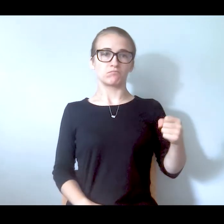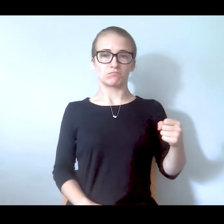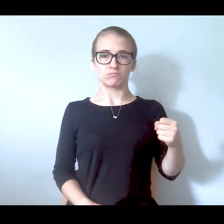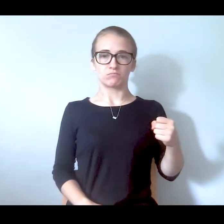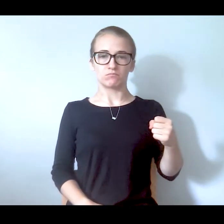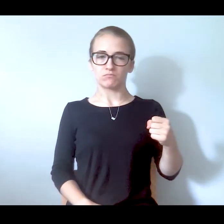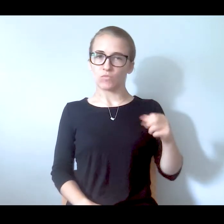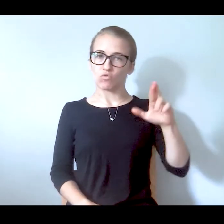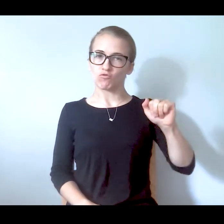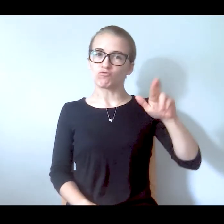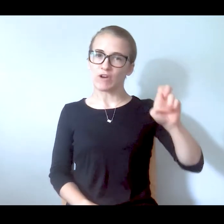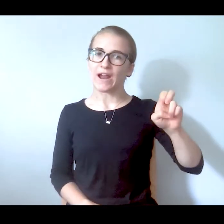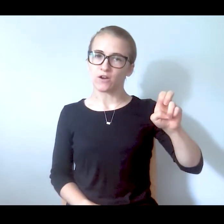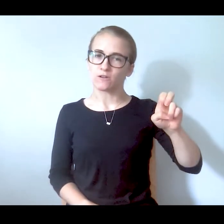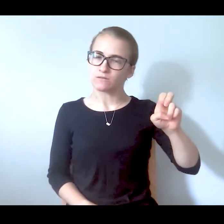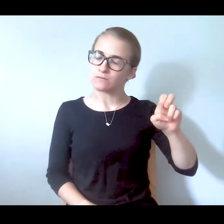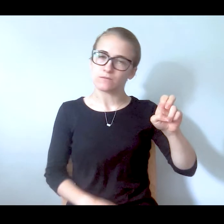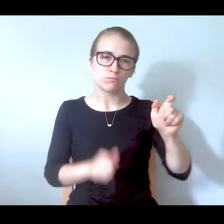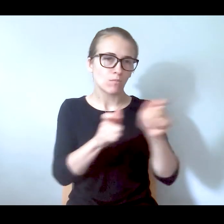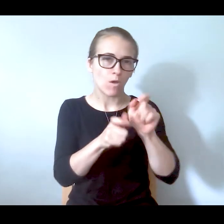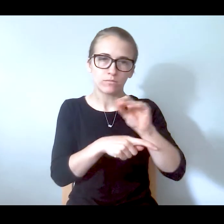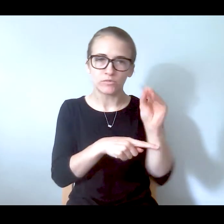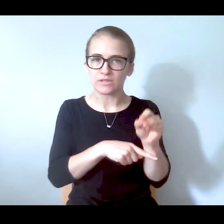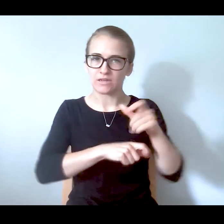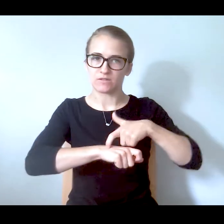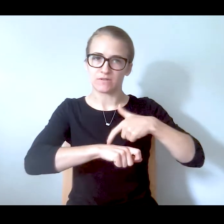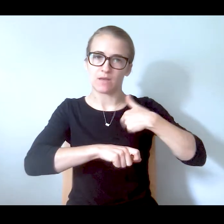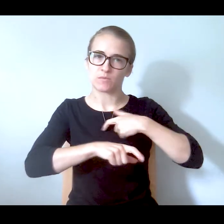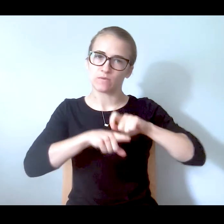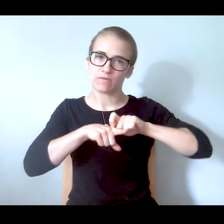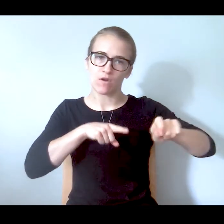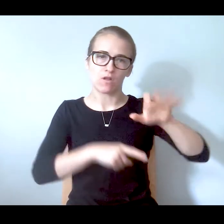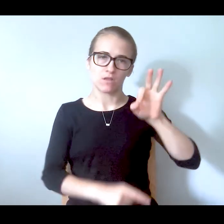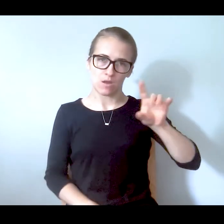Yeah, a very small percentage of time that the visit resulted in a call to 911 call. So